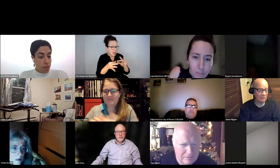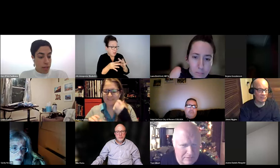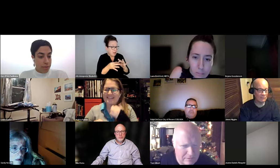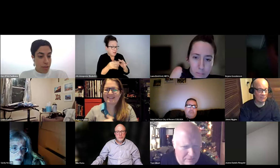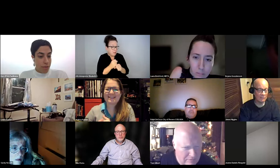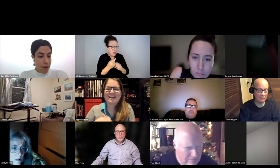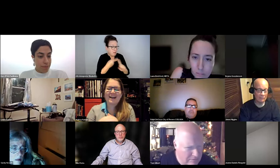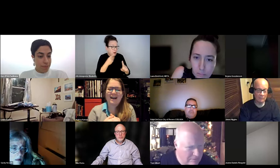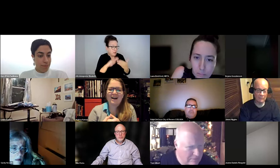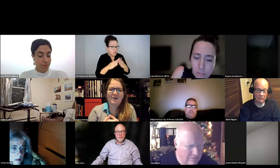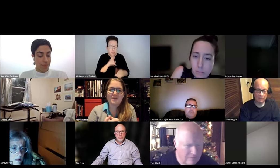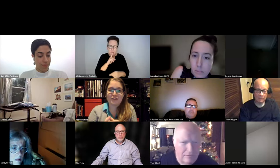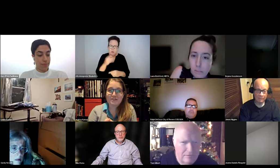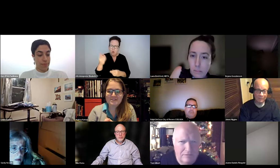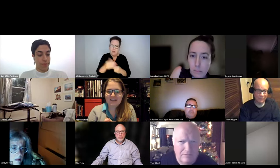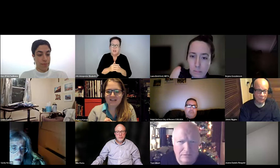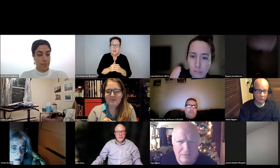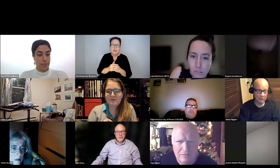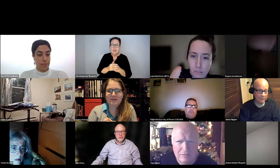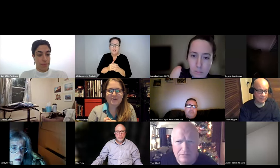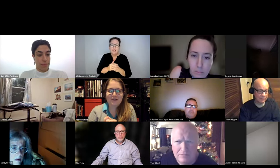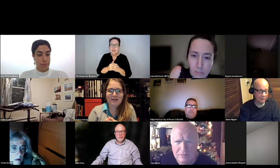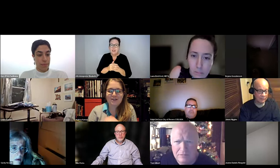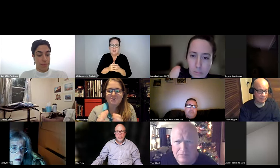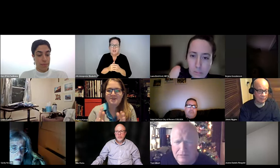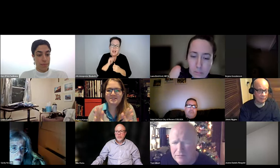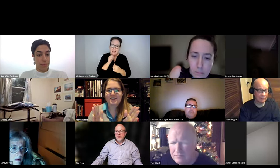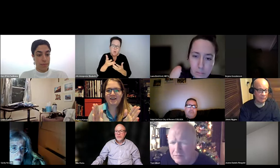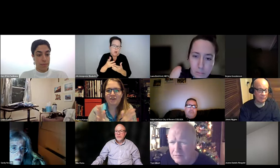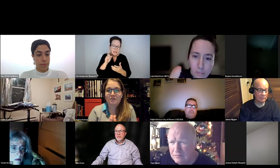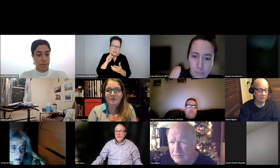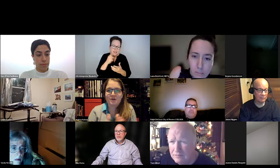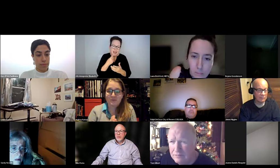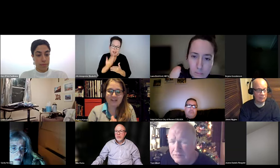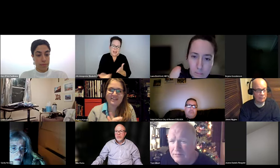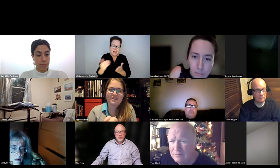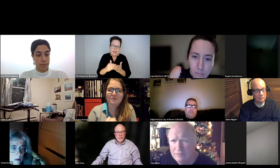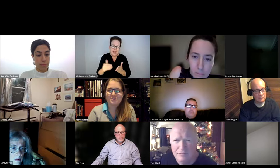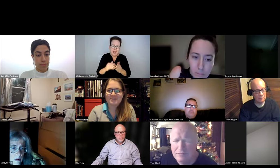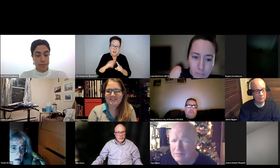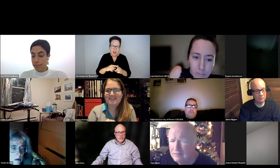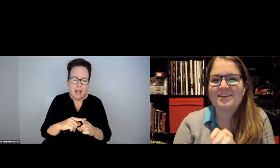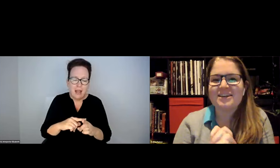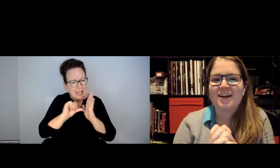THANKS, ABBY. IF I CAN STAY ONE LAST THING ON BEHALF OF THE CITY. THE RISK OF SOUNDING LIKE A